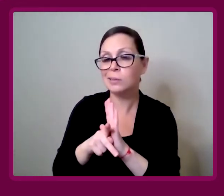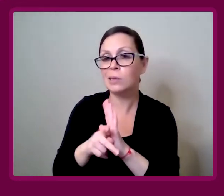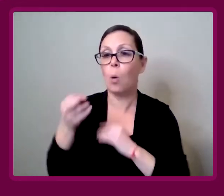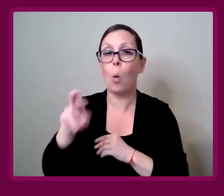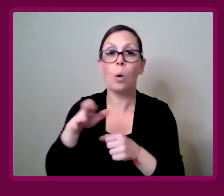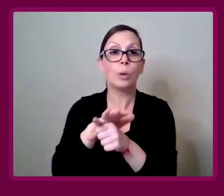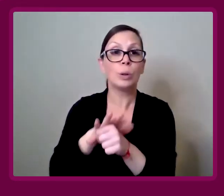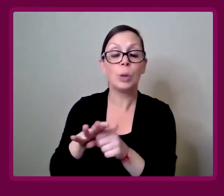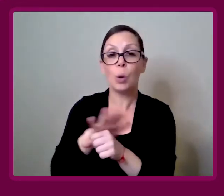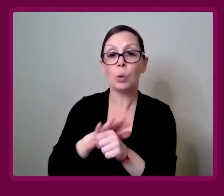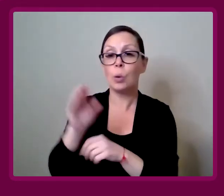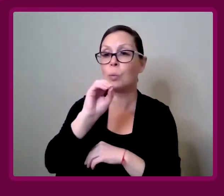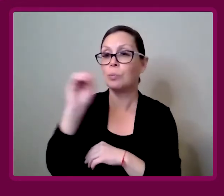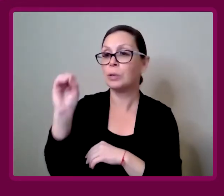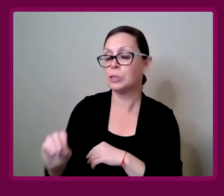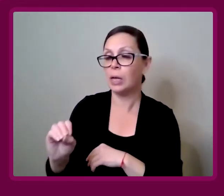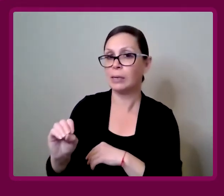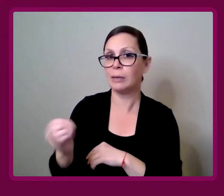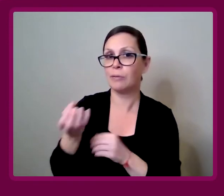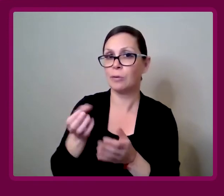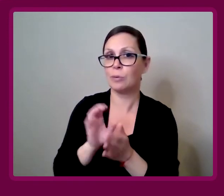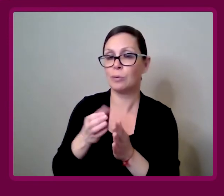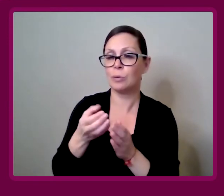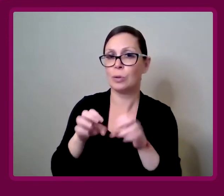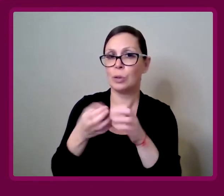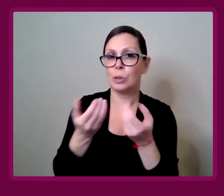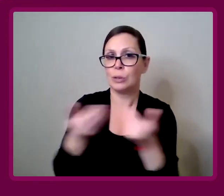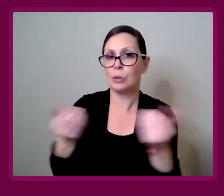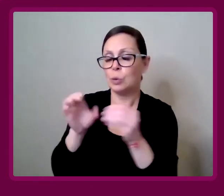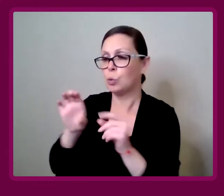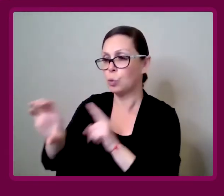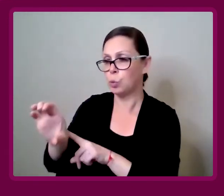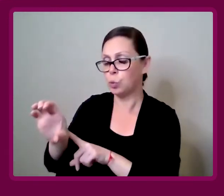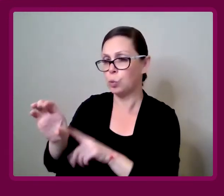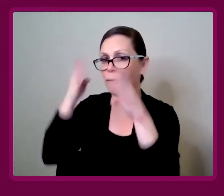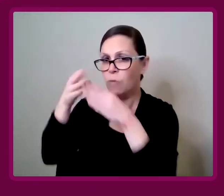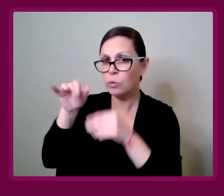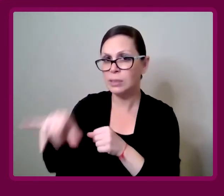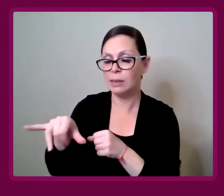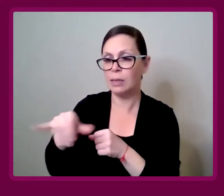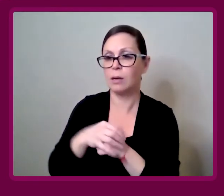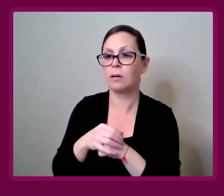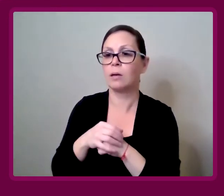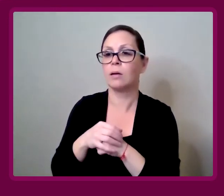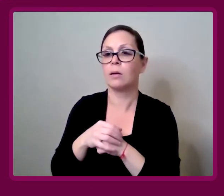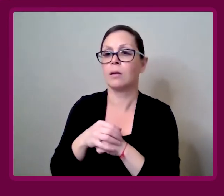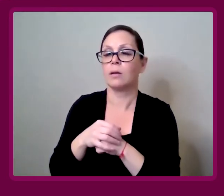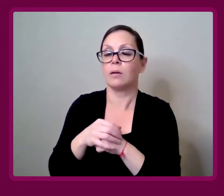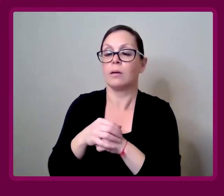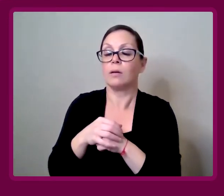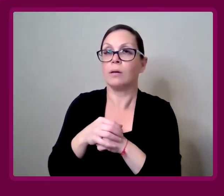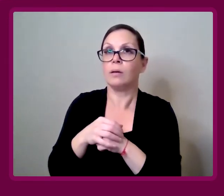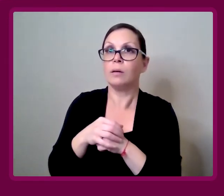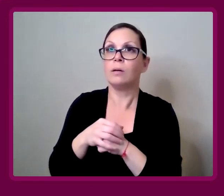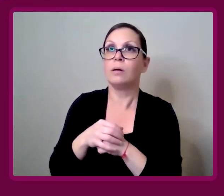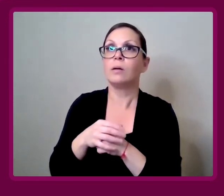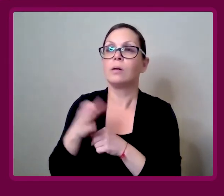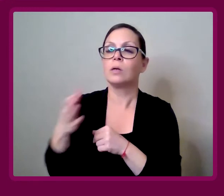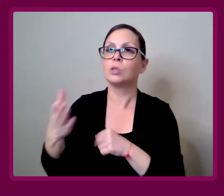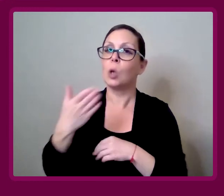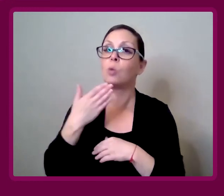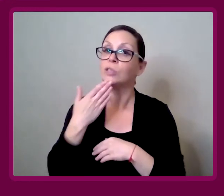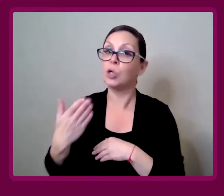or the local percentage allocations of accessible housing as a token, as a good marketing thing.